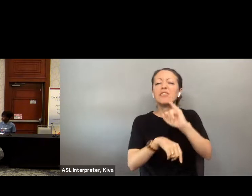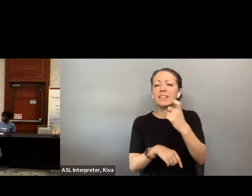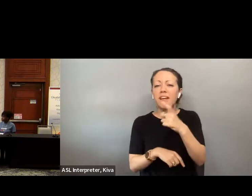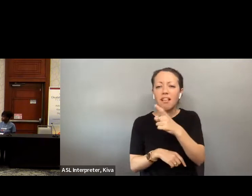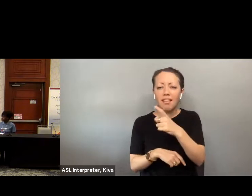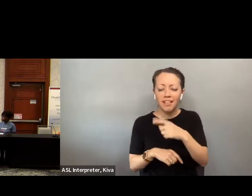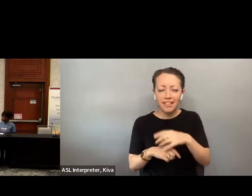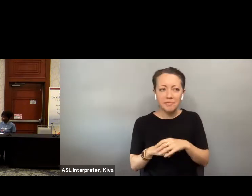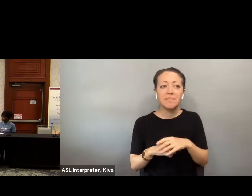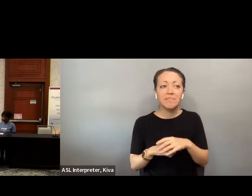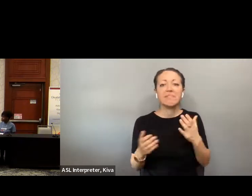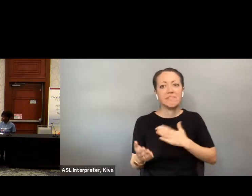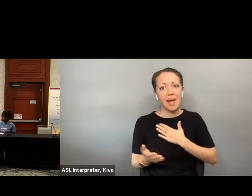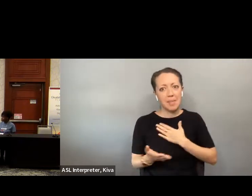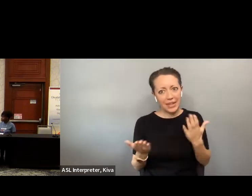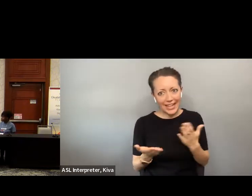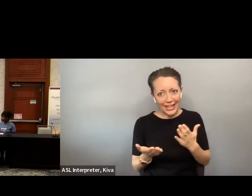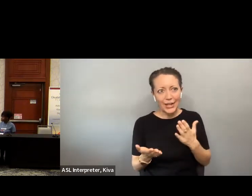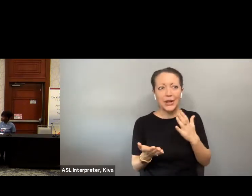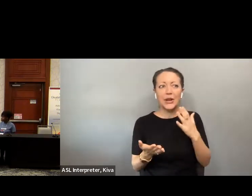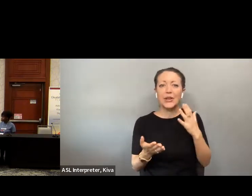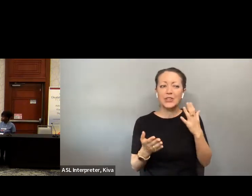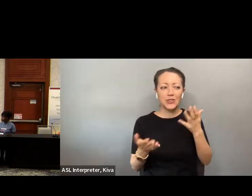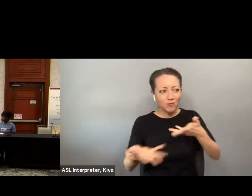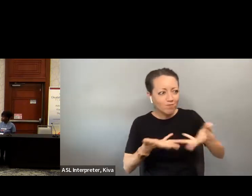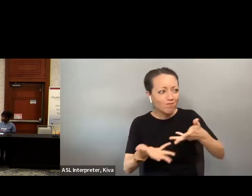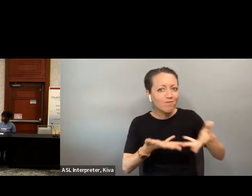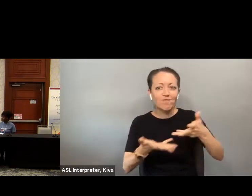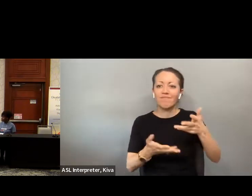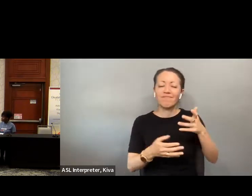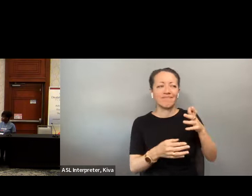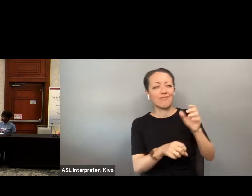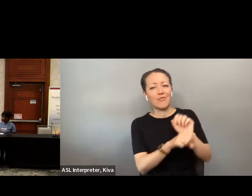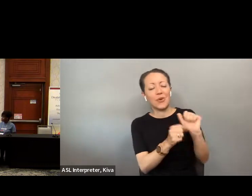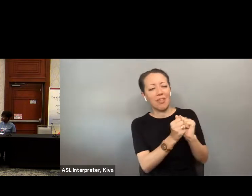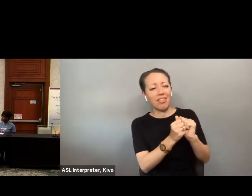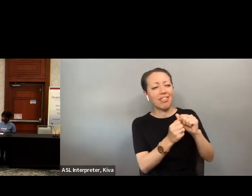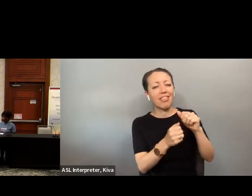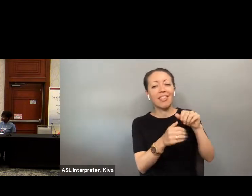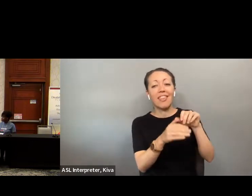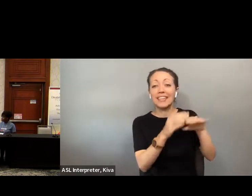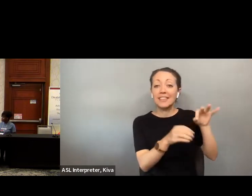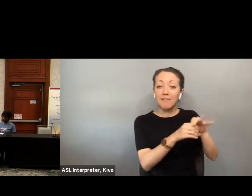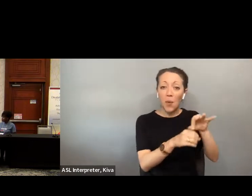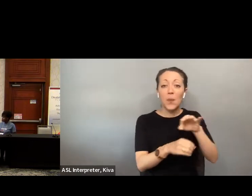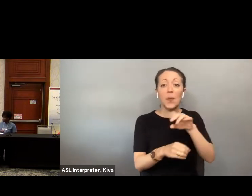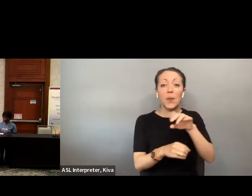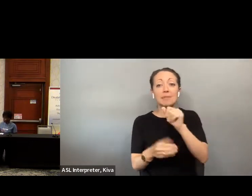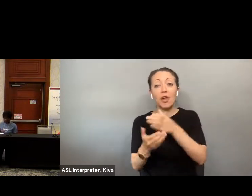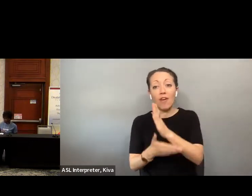We're very happy to be here in person. We're very happy that disability rights Florida and access to both is having us on this panel.